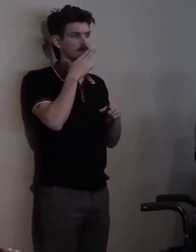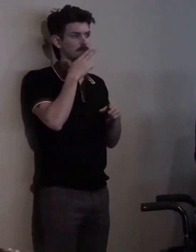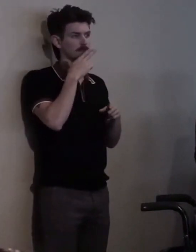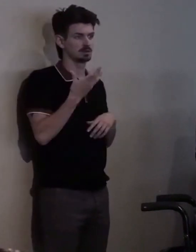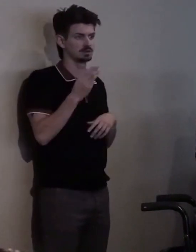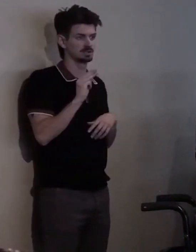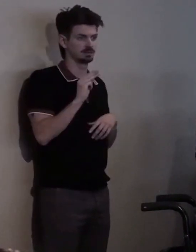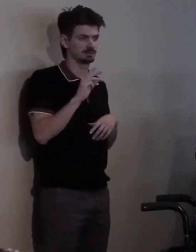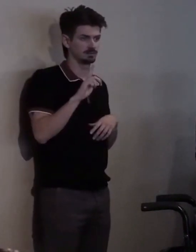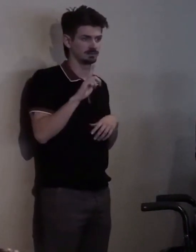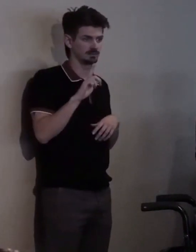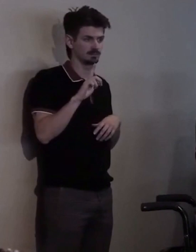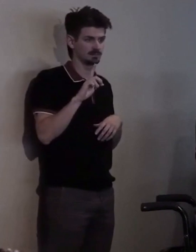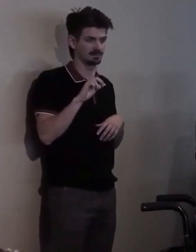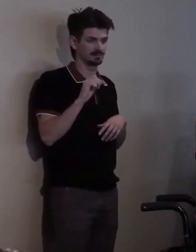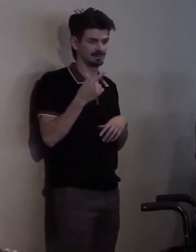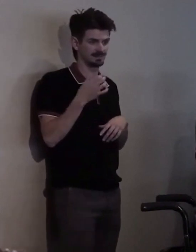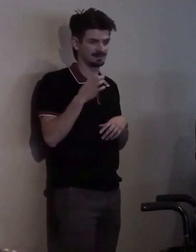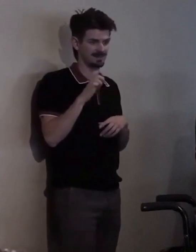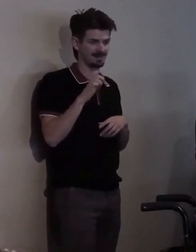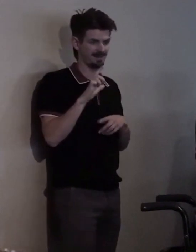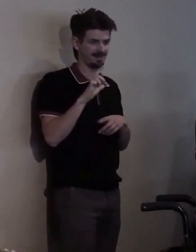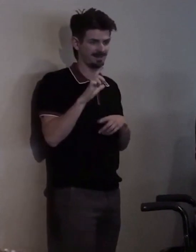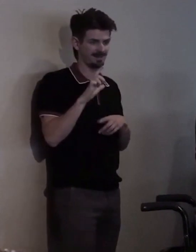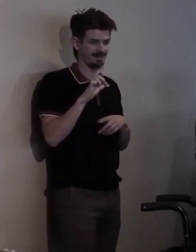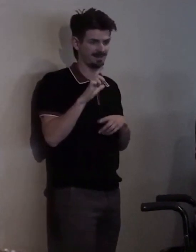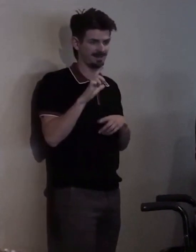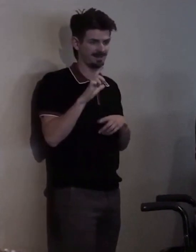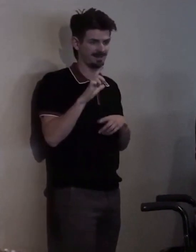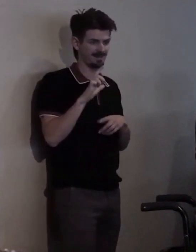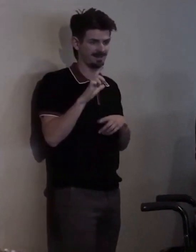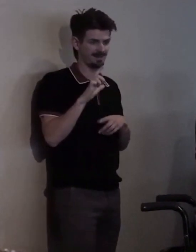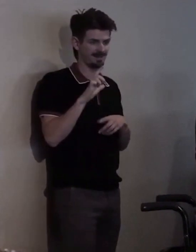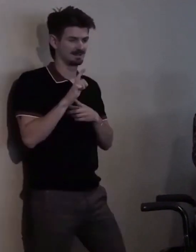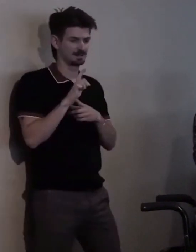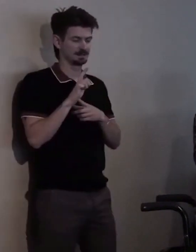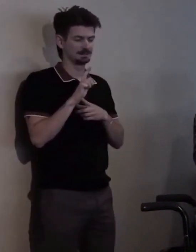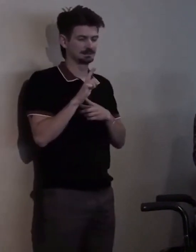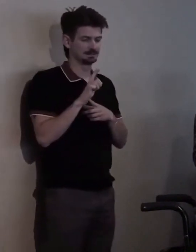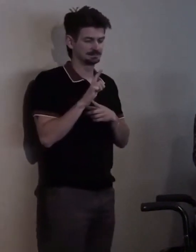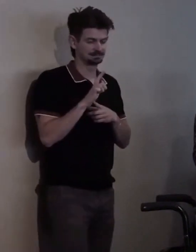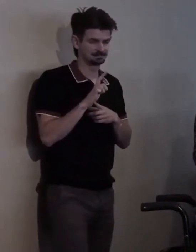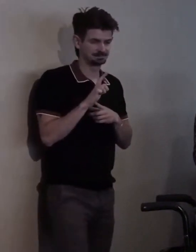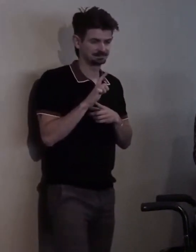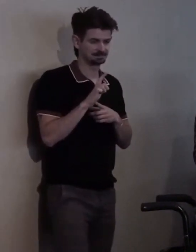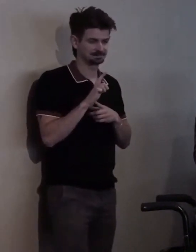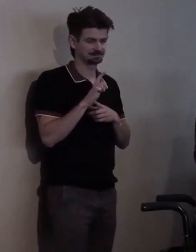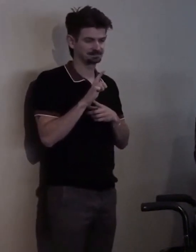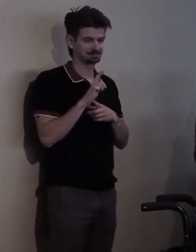He was also in there with Dan Lop, and like all good organizers,